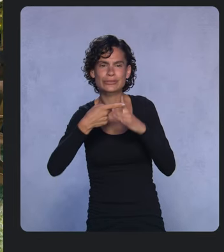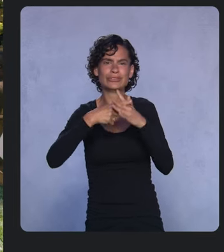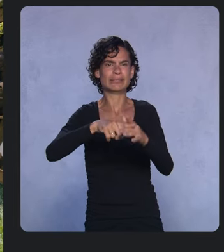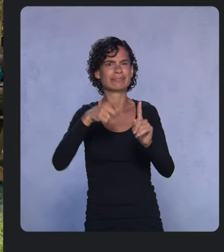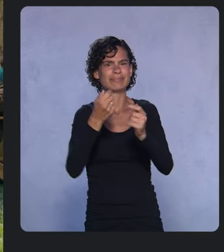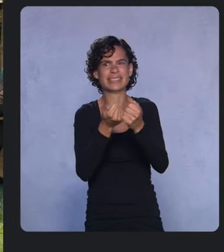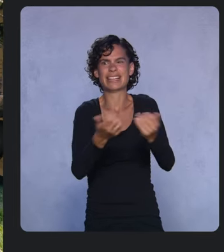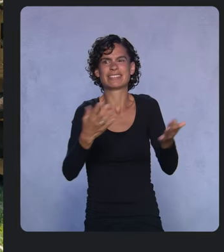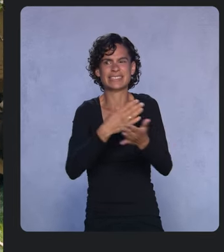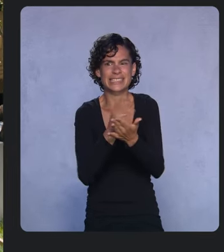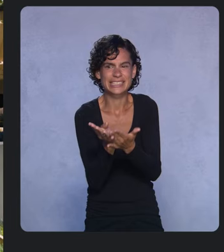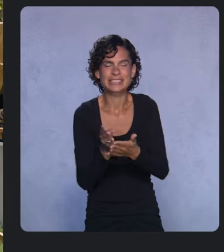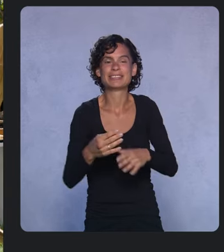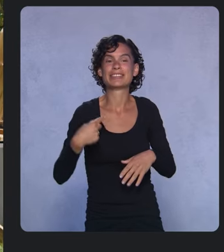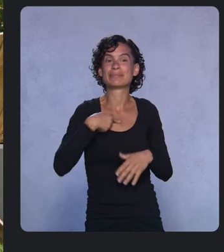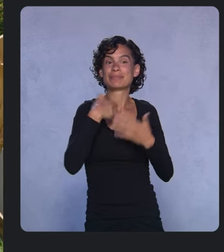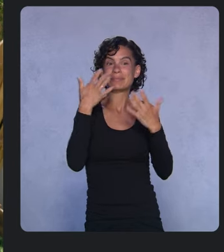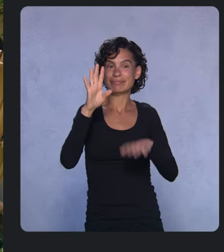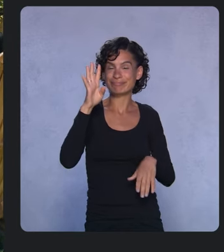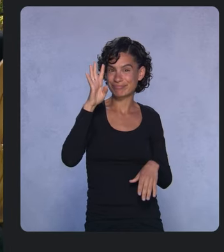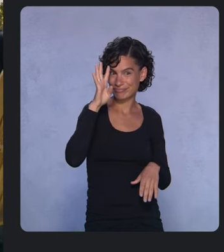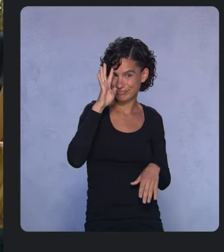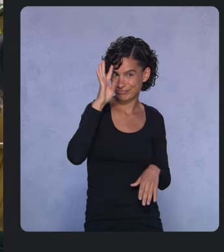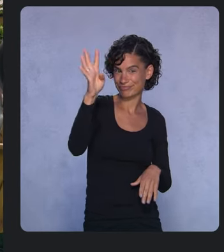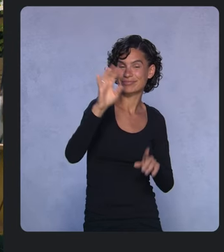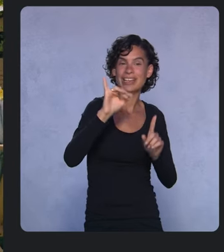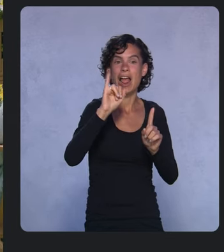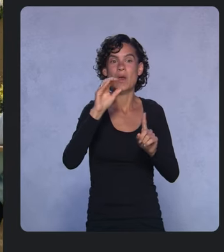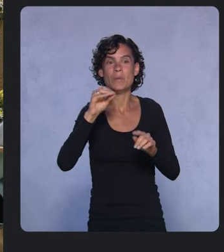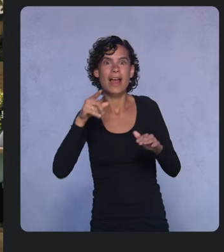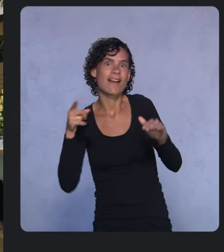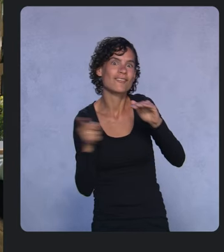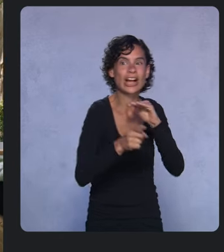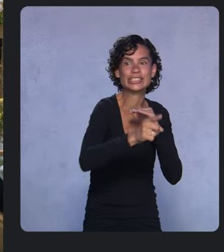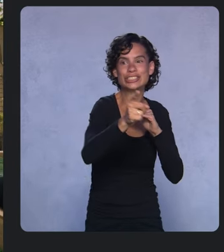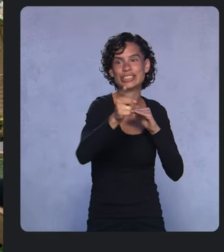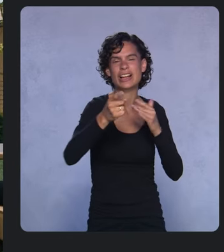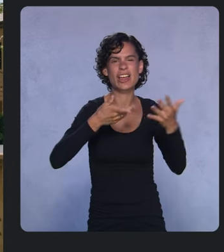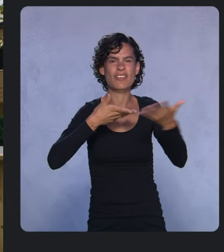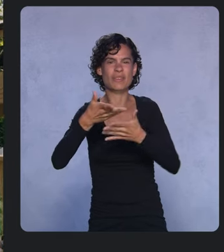And we’ve created I/O Adventure, which is an interactive environment where you can visit product domes,